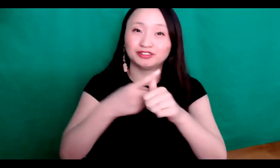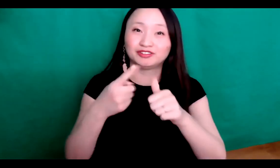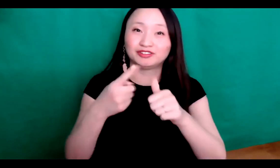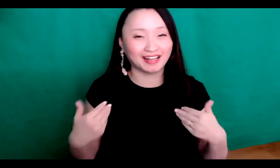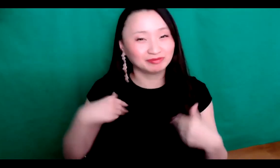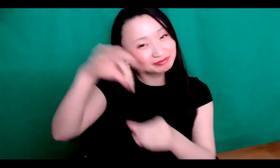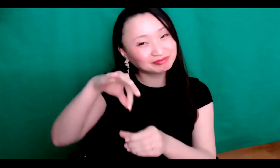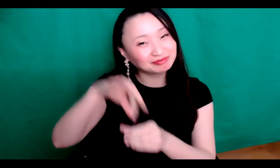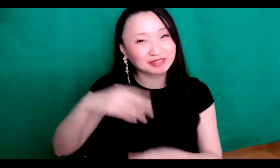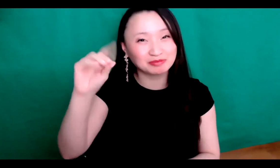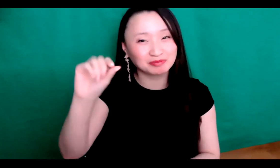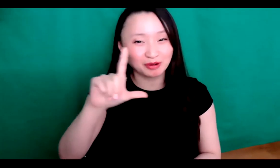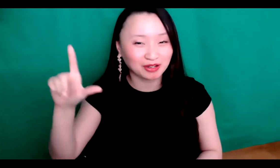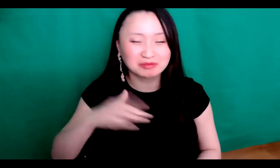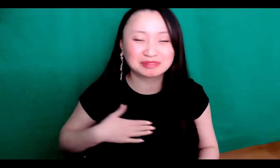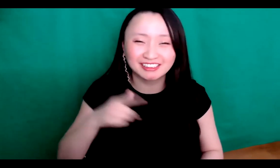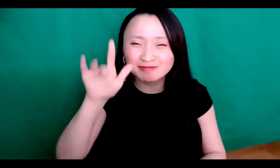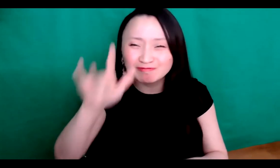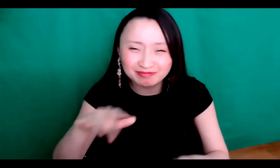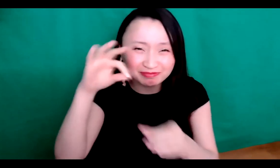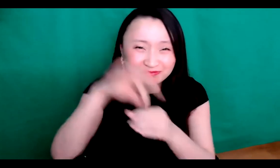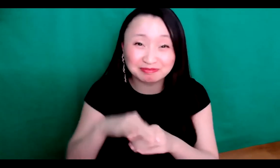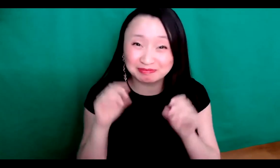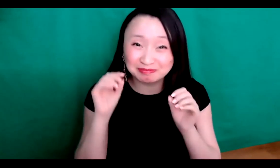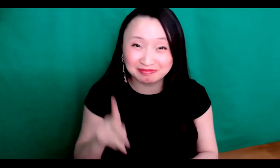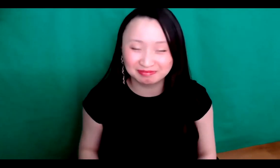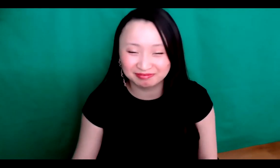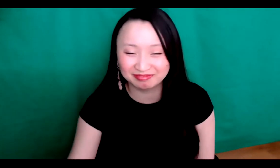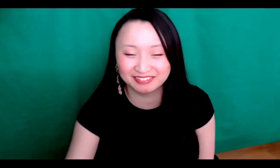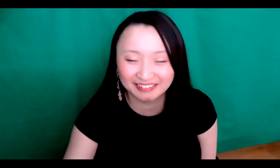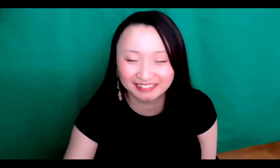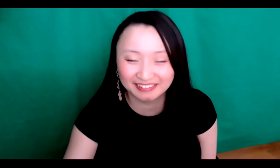very much. All right, first we have a poll so please